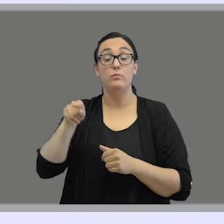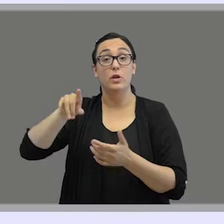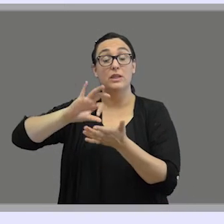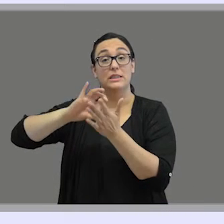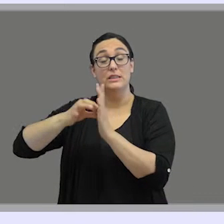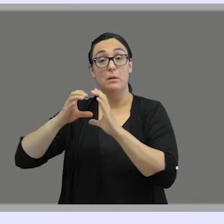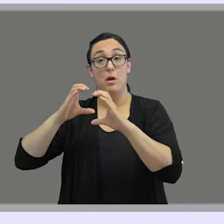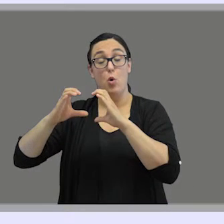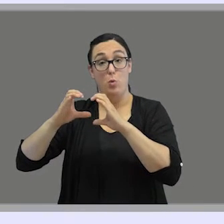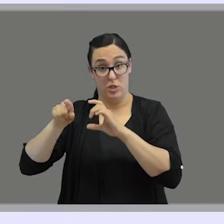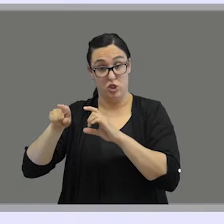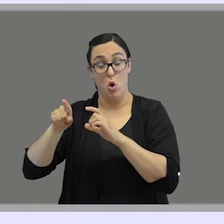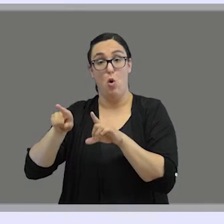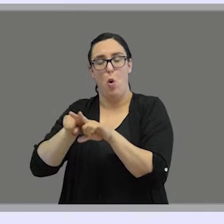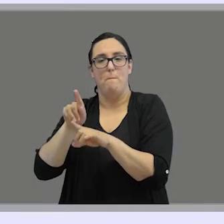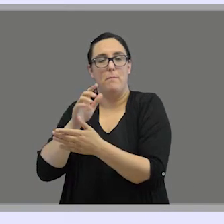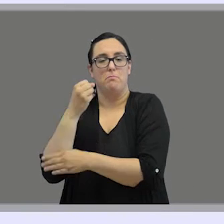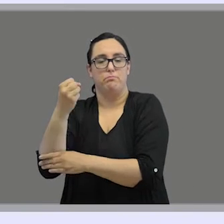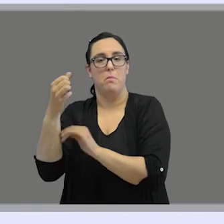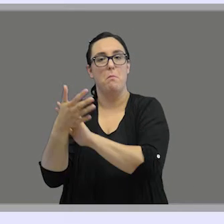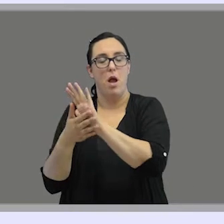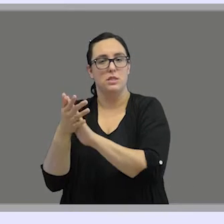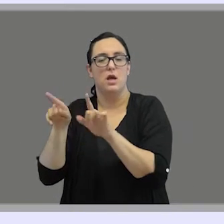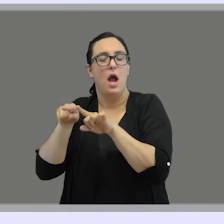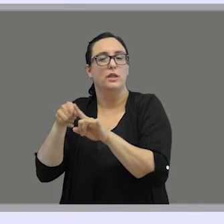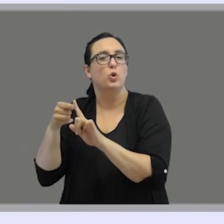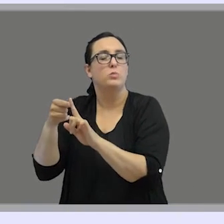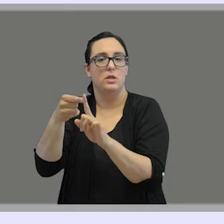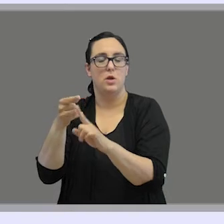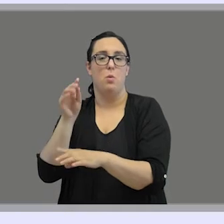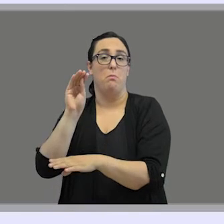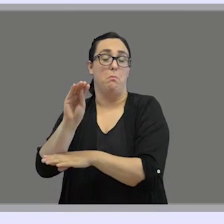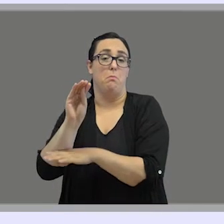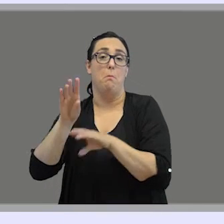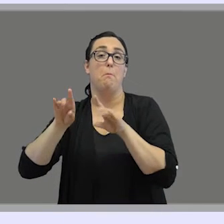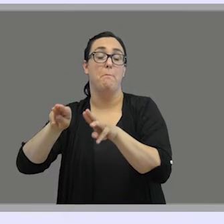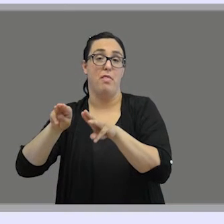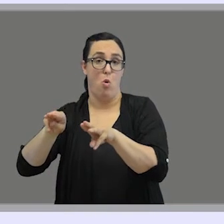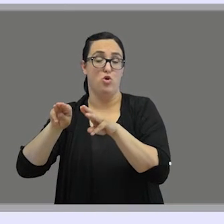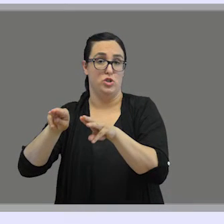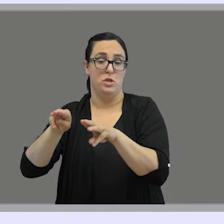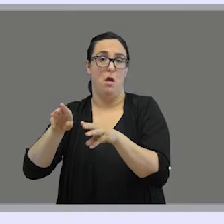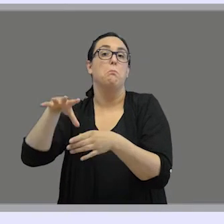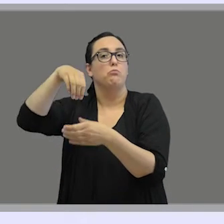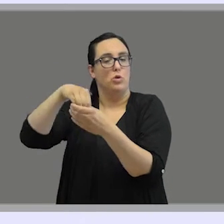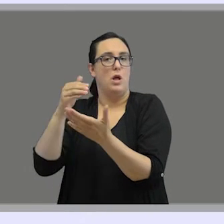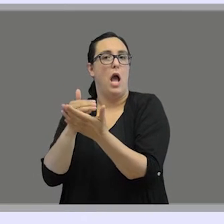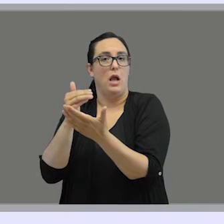are used for pedagogical purposes and they are barely used outside the classroom by deaf people.